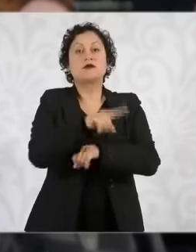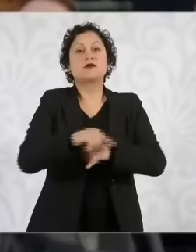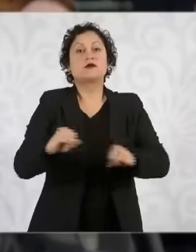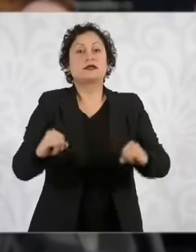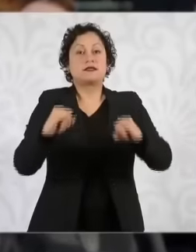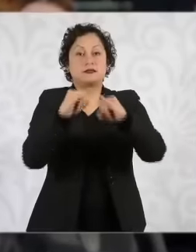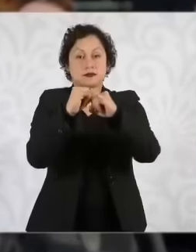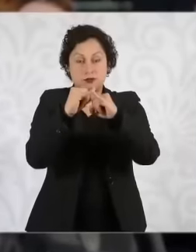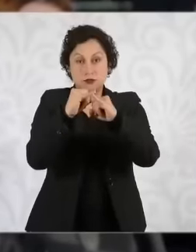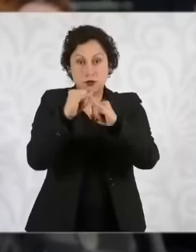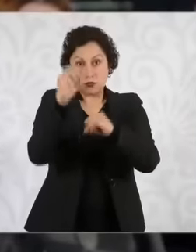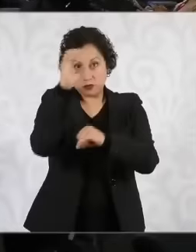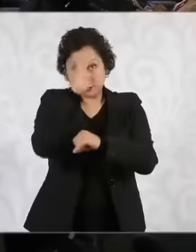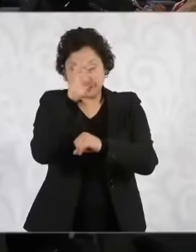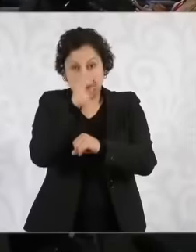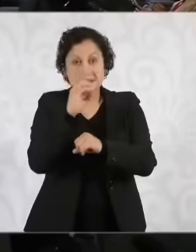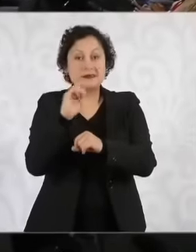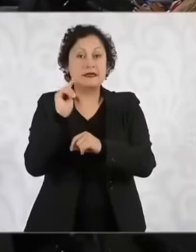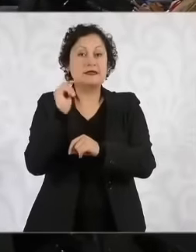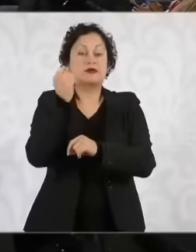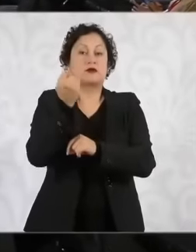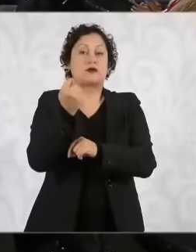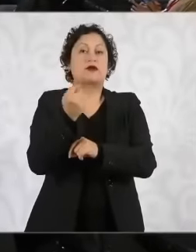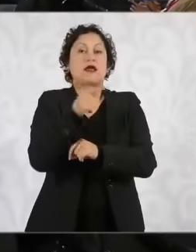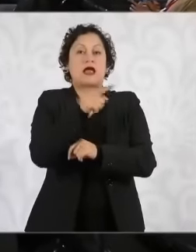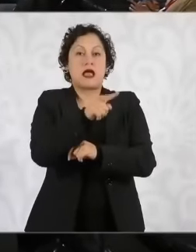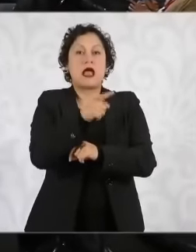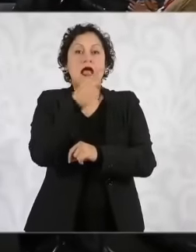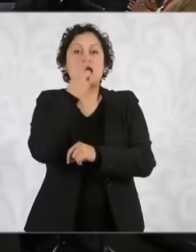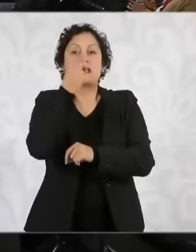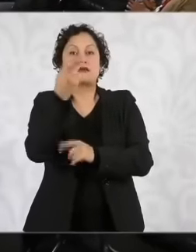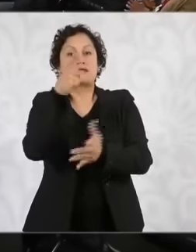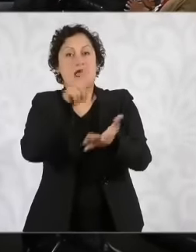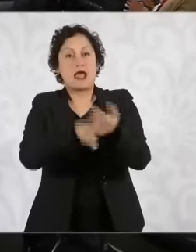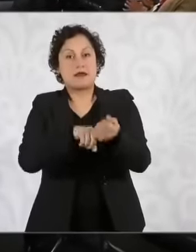is the attorney general of the republic, accused of organized crime, operations with resources